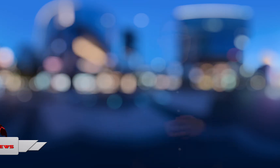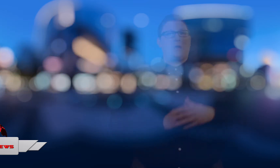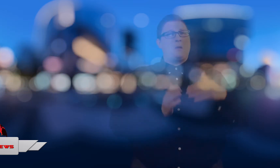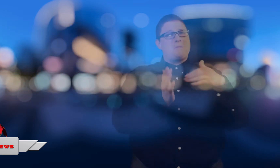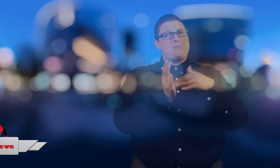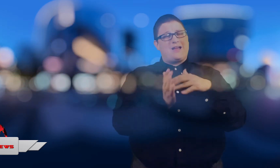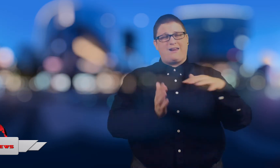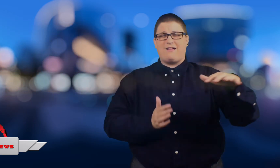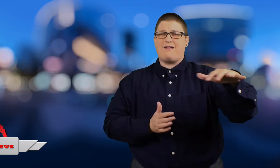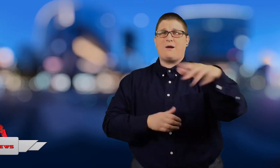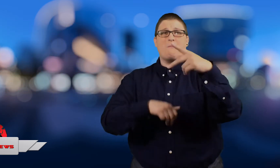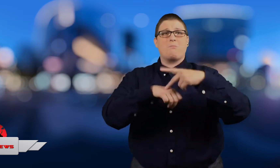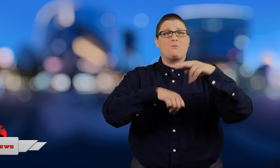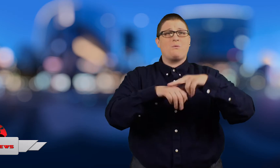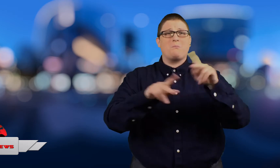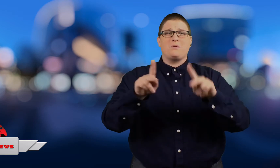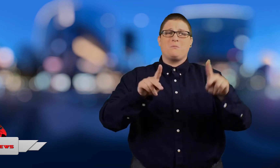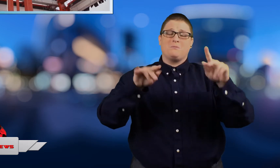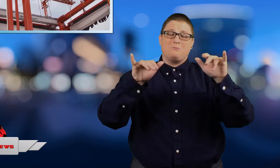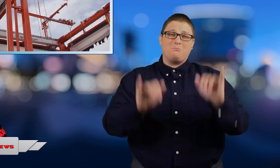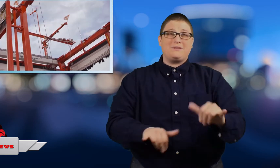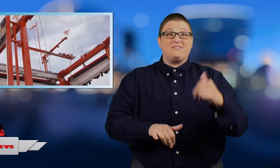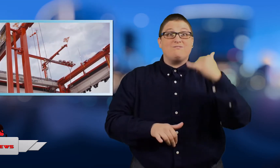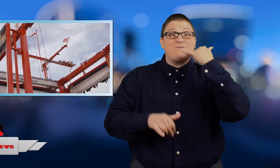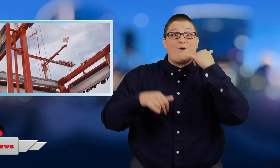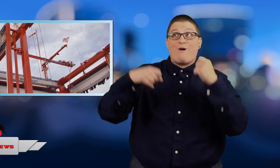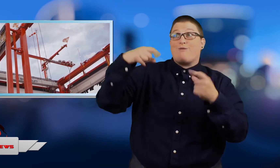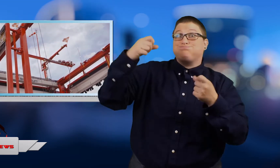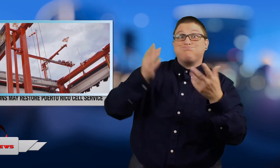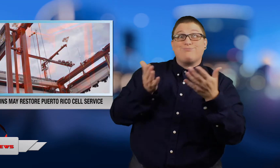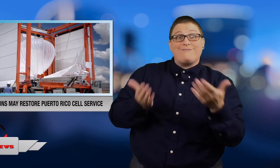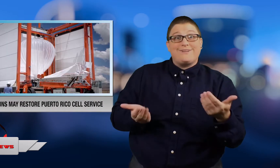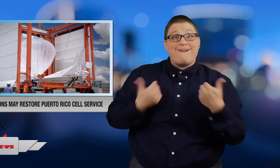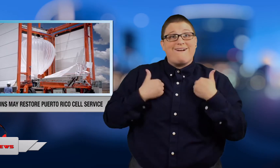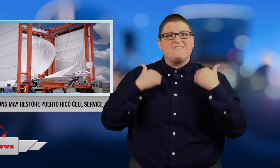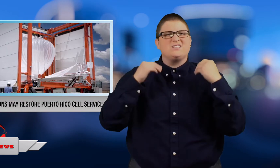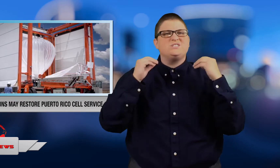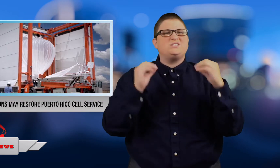Millions of people in Puerto Rico are still without cell service